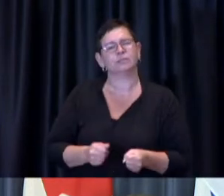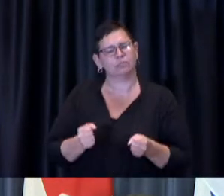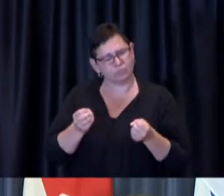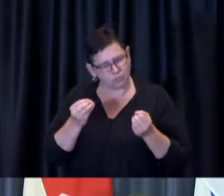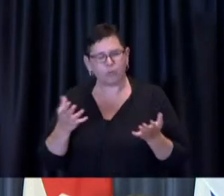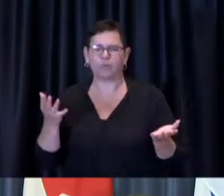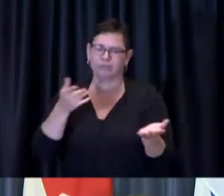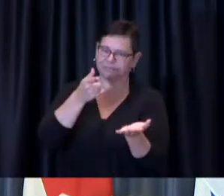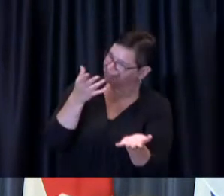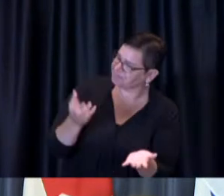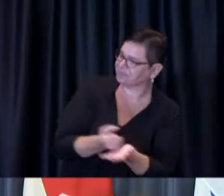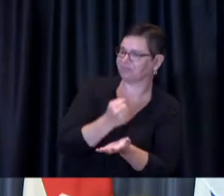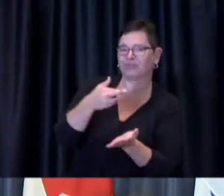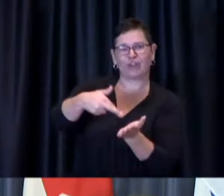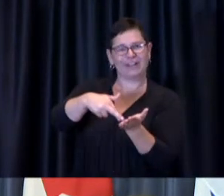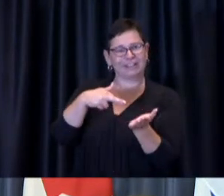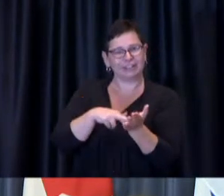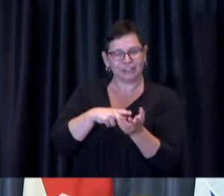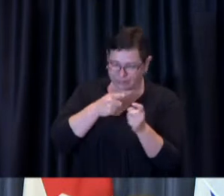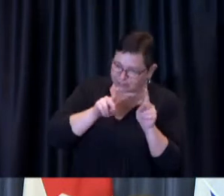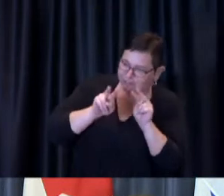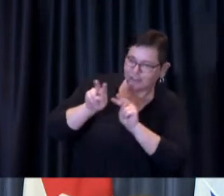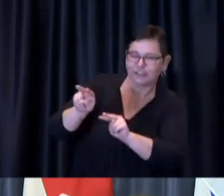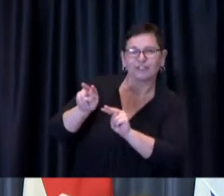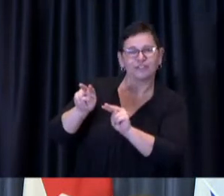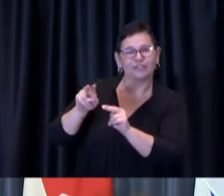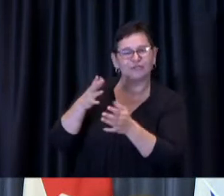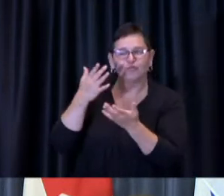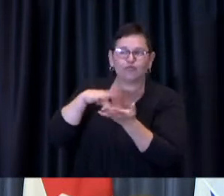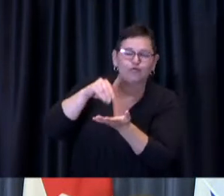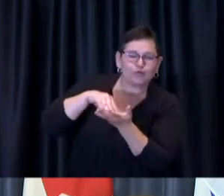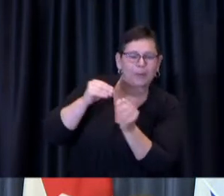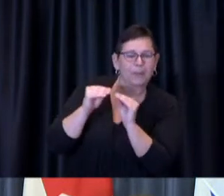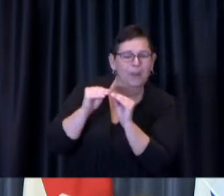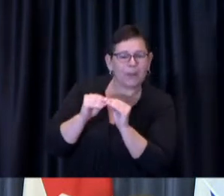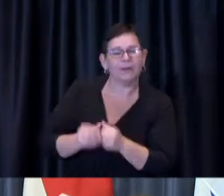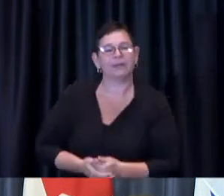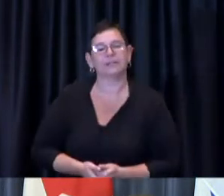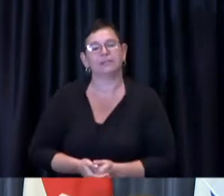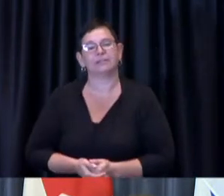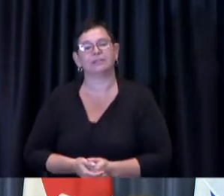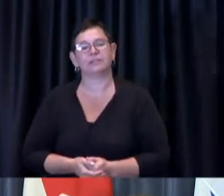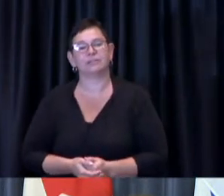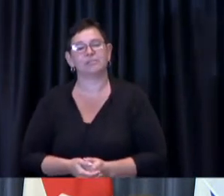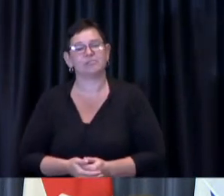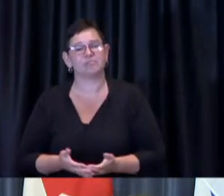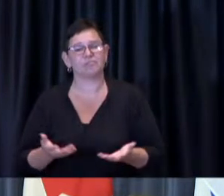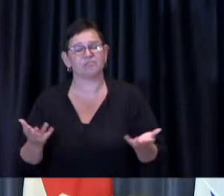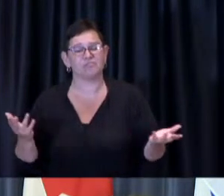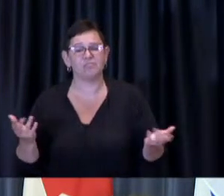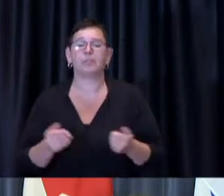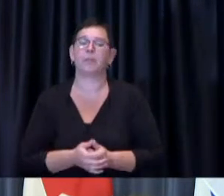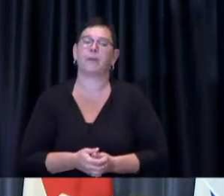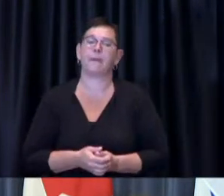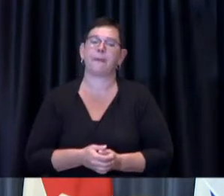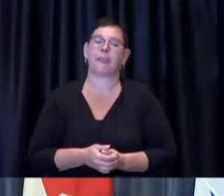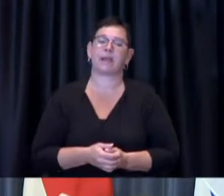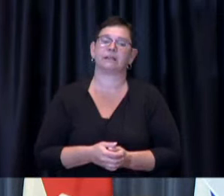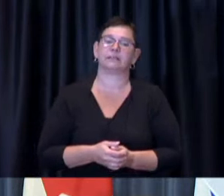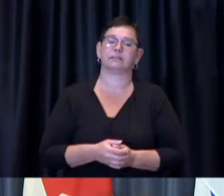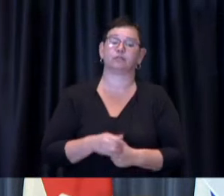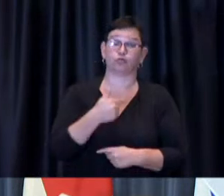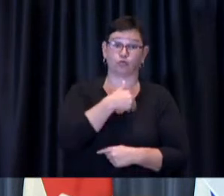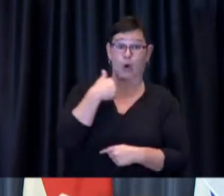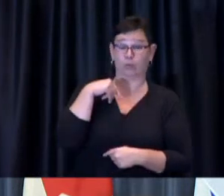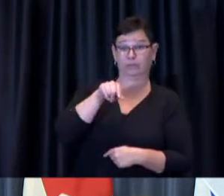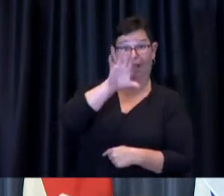There is no participation fee and minimal eligibility criteria and they're all set out at toronto.ca/ShowLoveTO